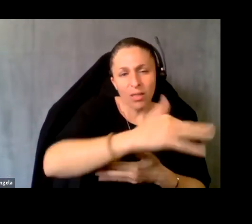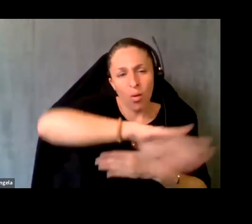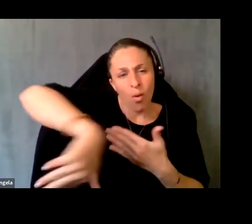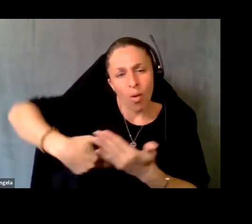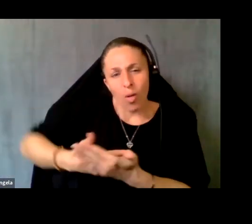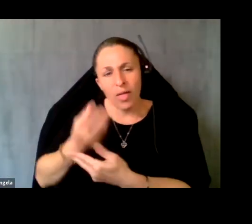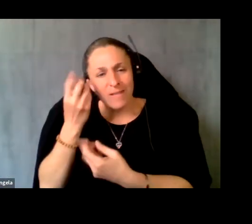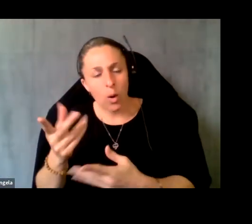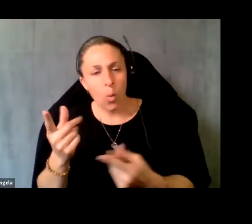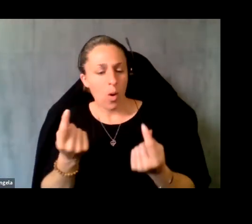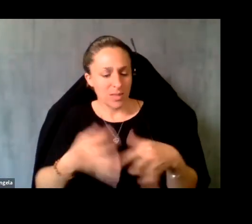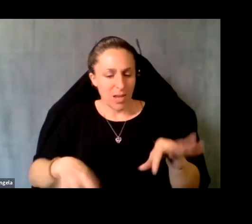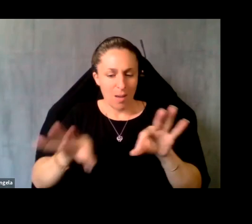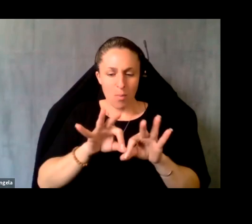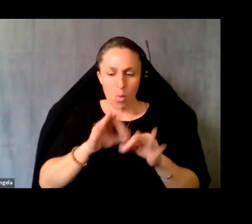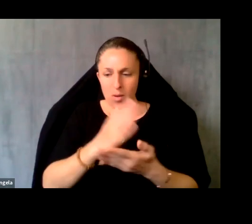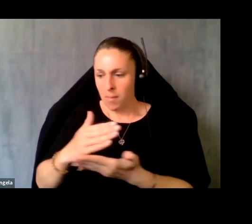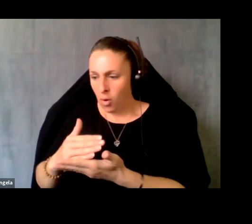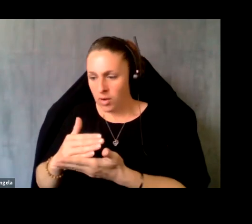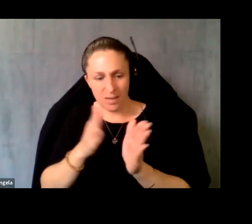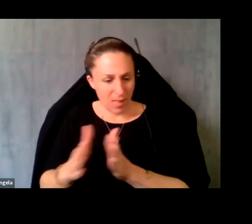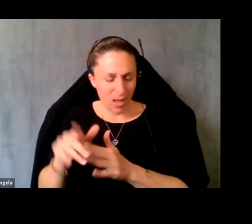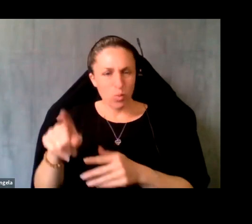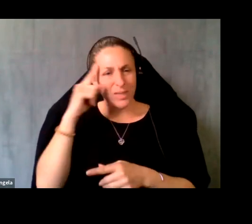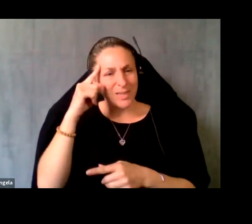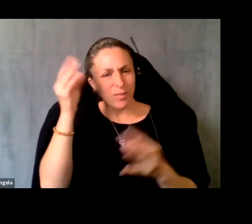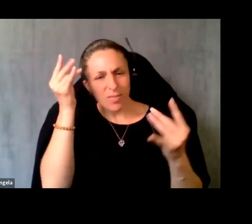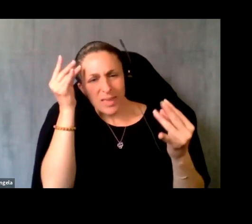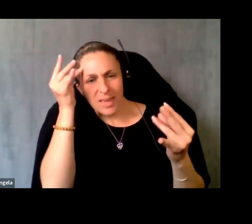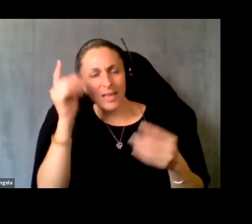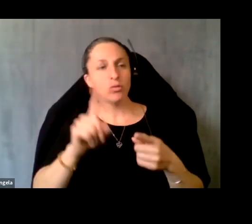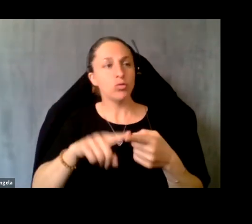the important components of planning that you need to think about to create a technology